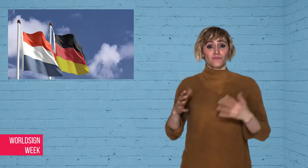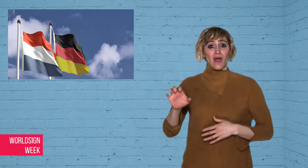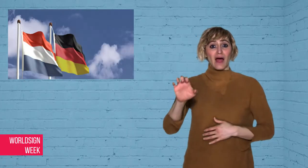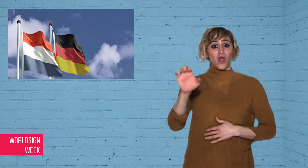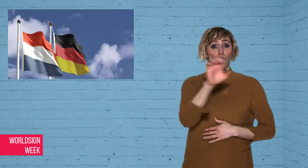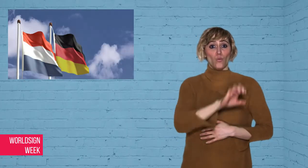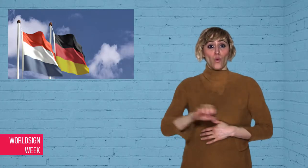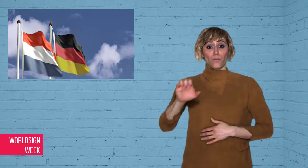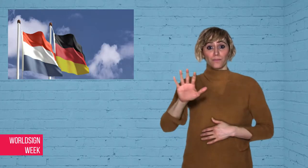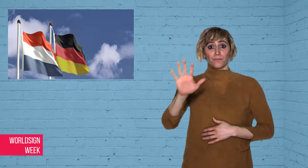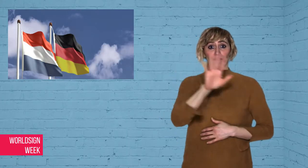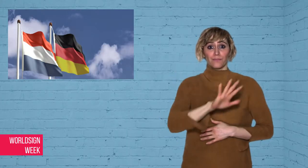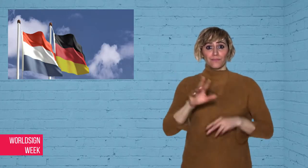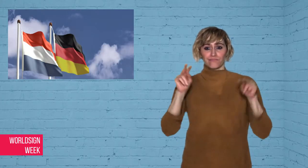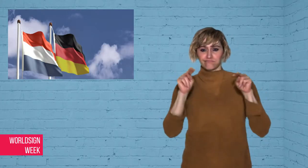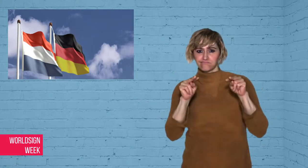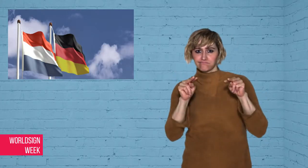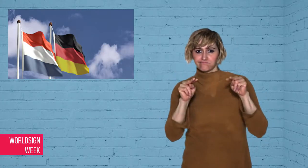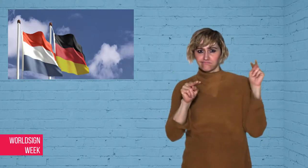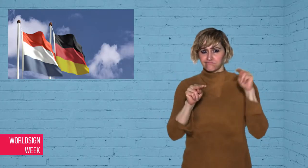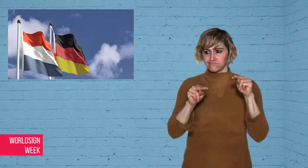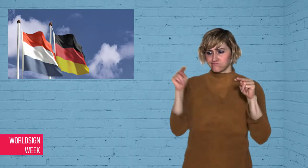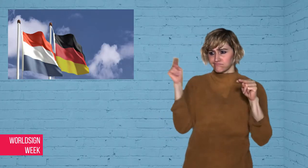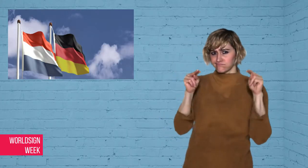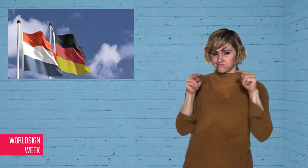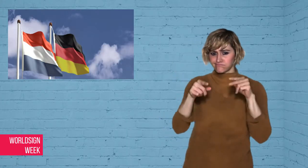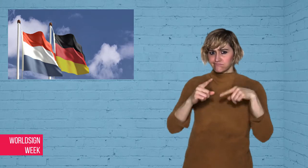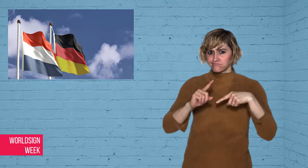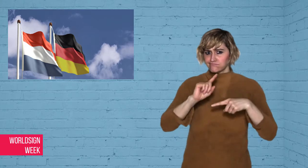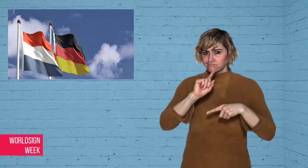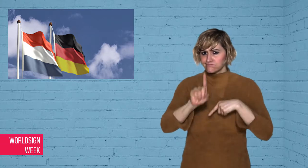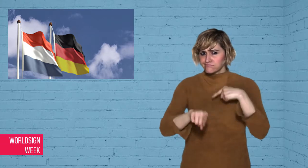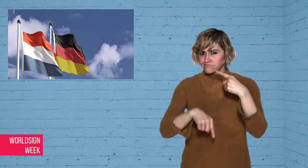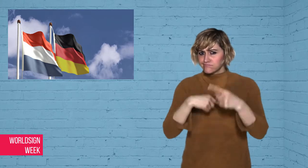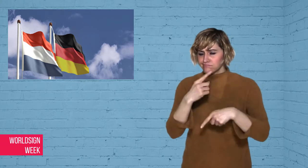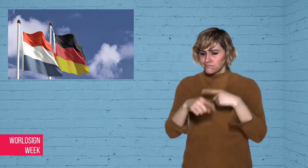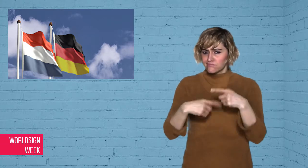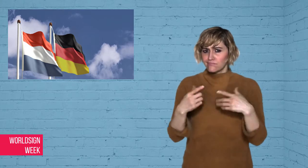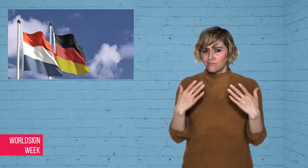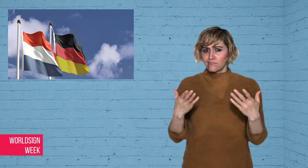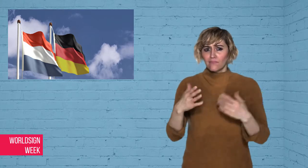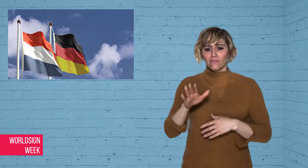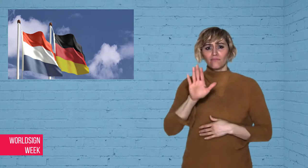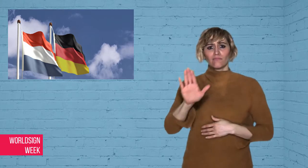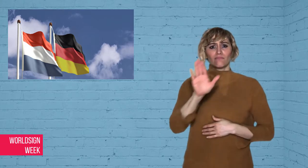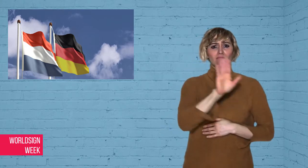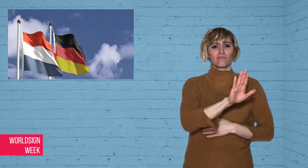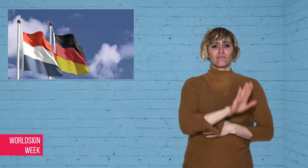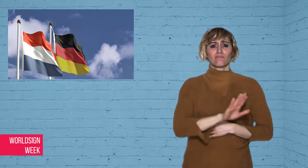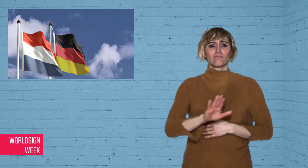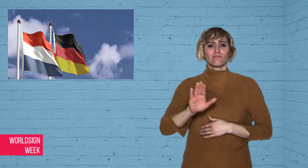As Europeans watch developments, the